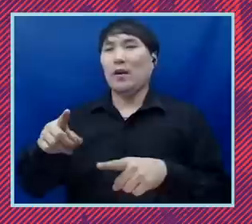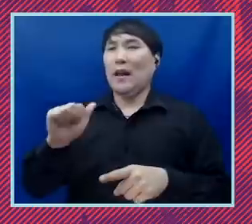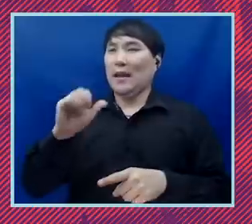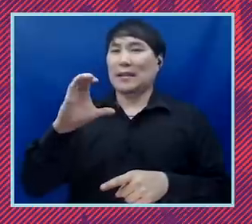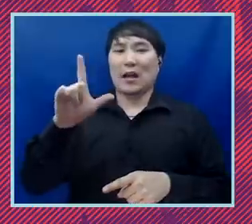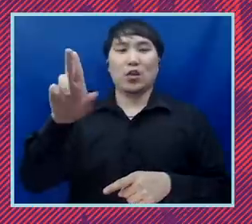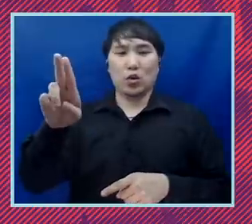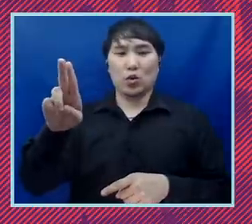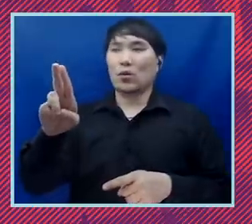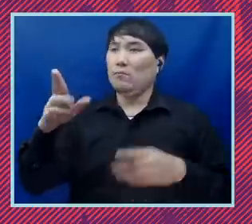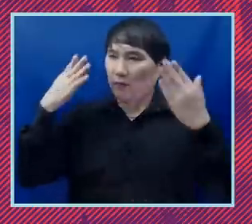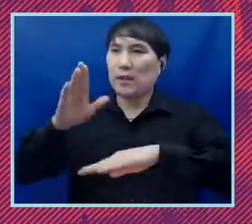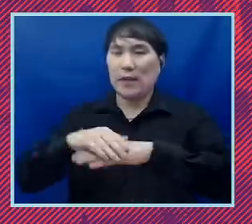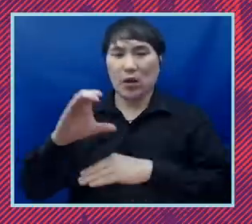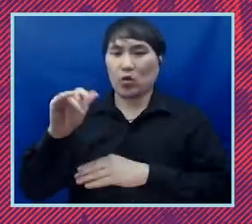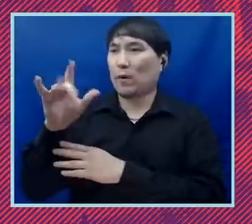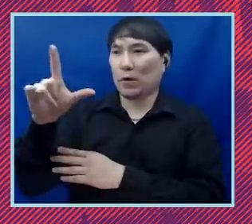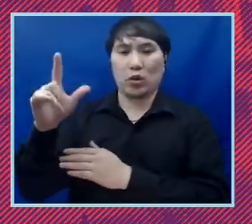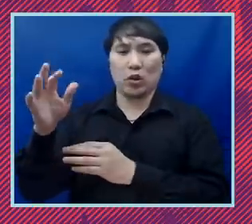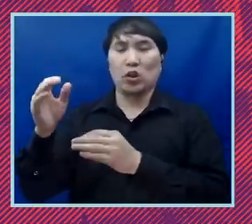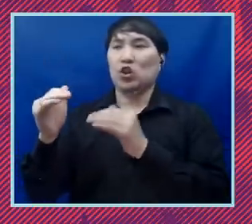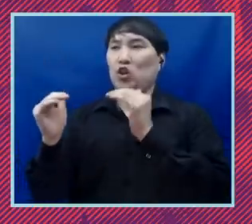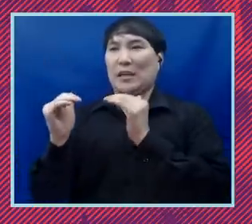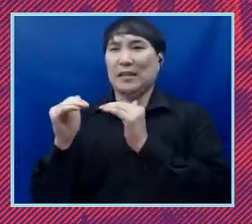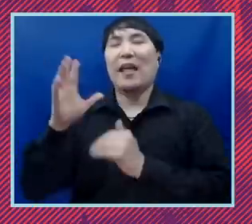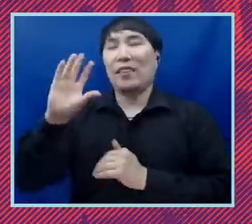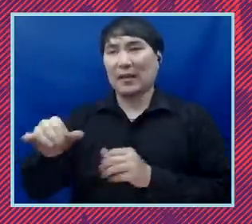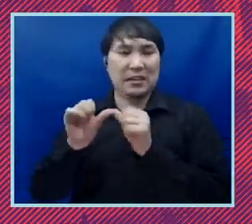commitment to criminal justice issues and that work is continuing um and that some of that work